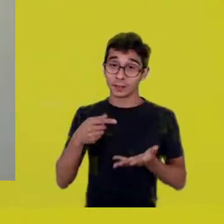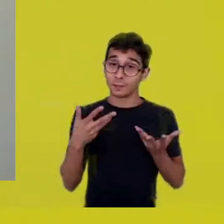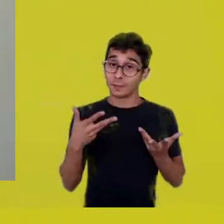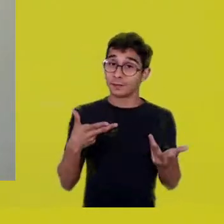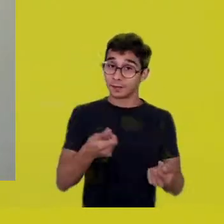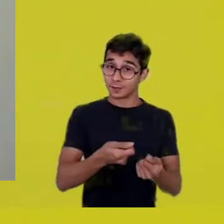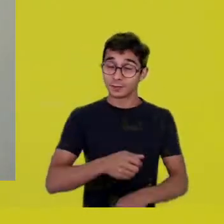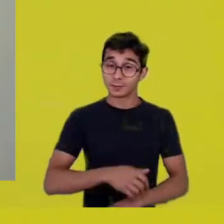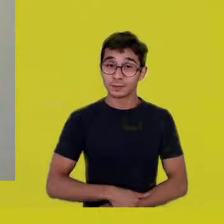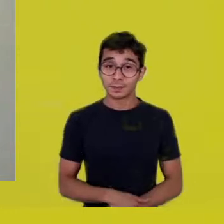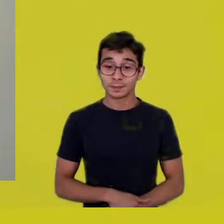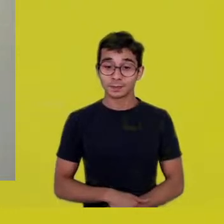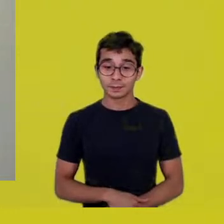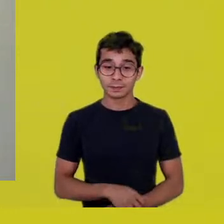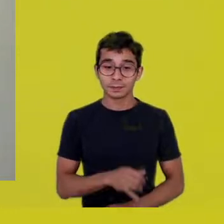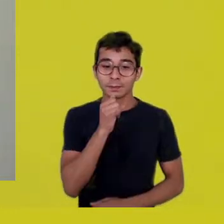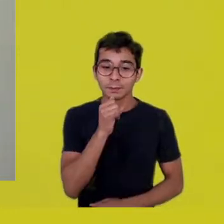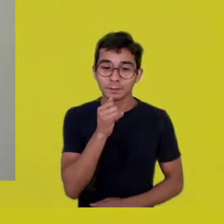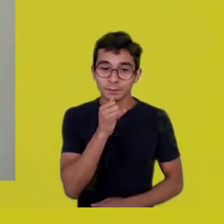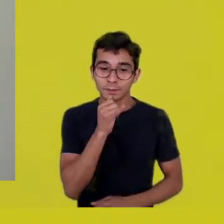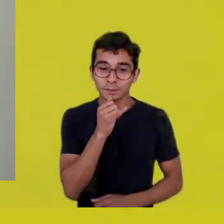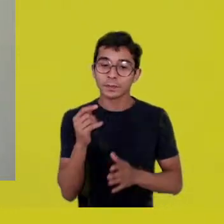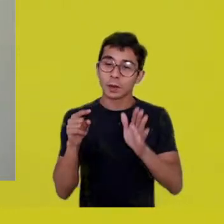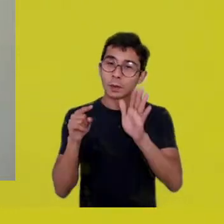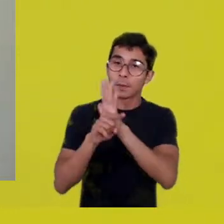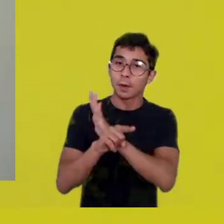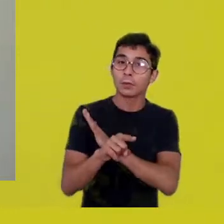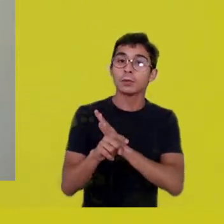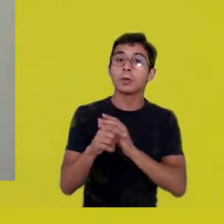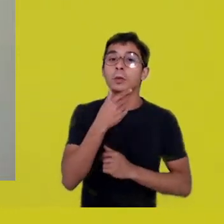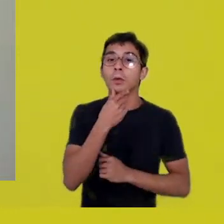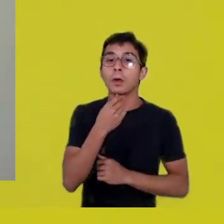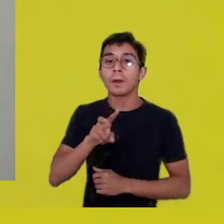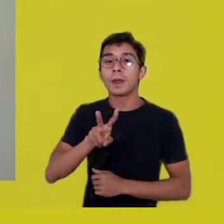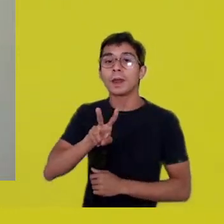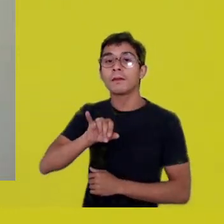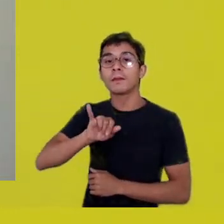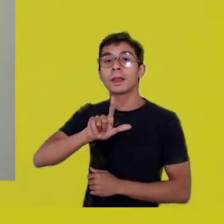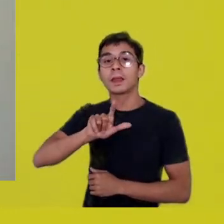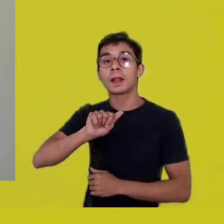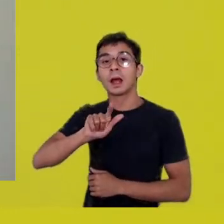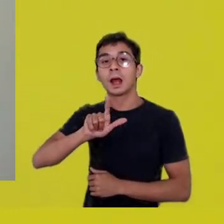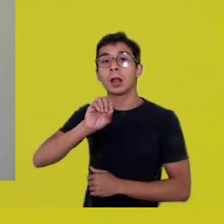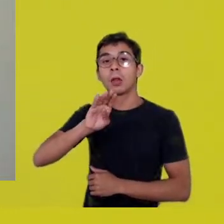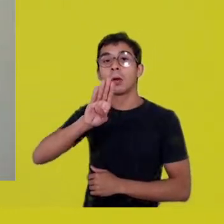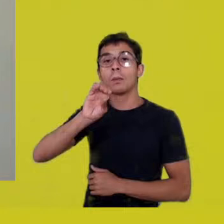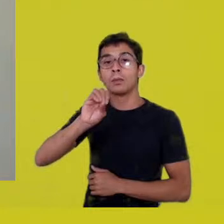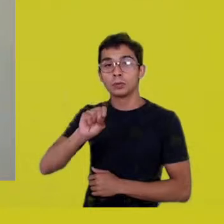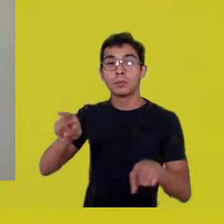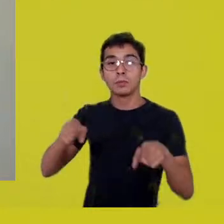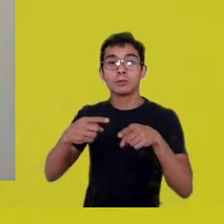If I ask you about a piece by Villa-Lobos, you’ll say he composed it, he wrote it.